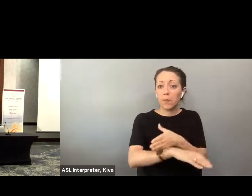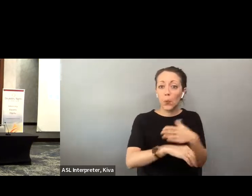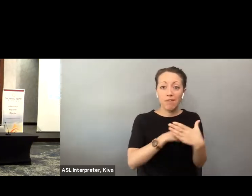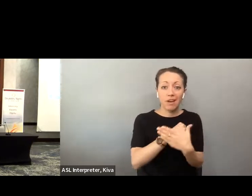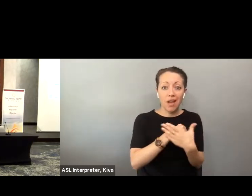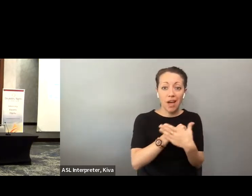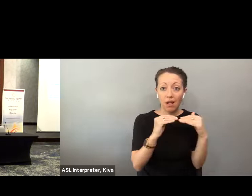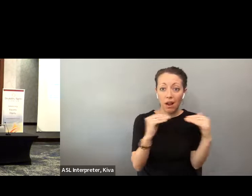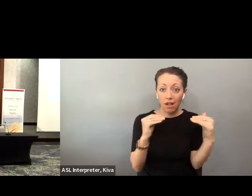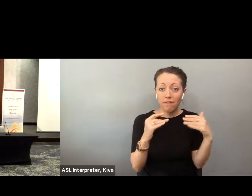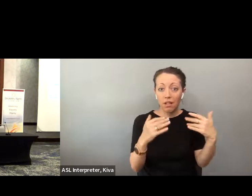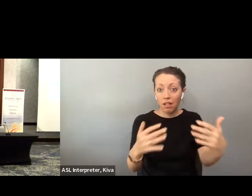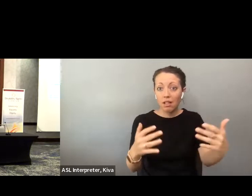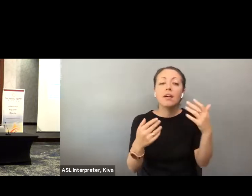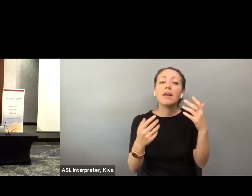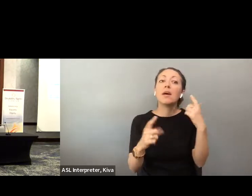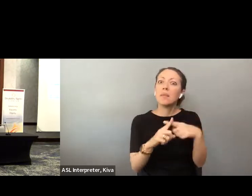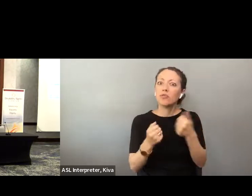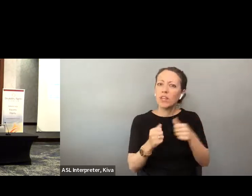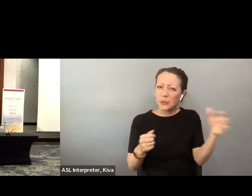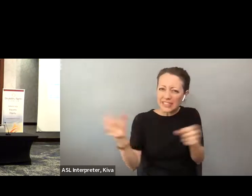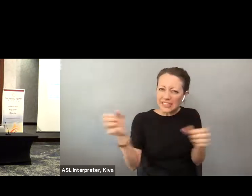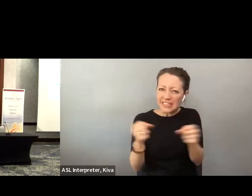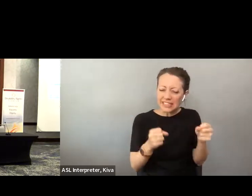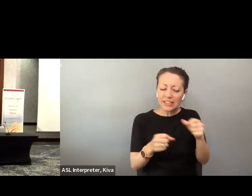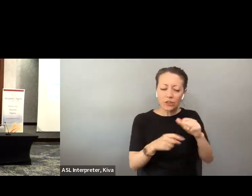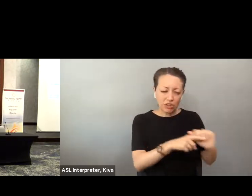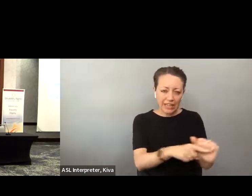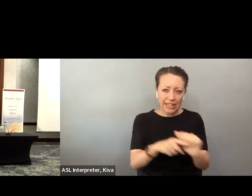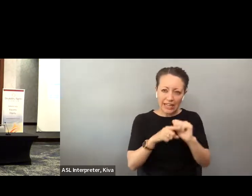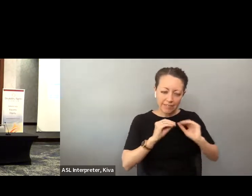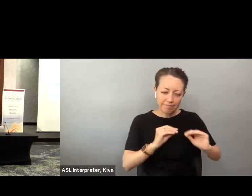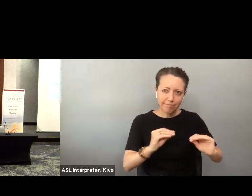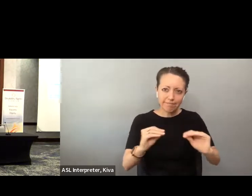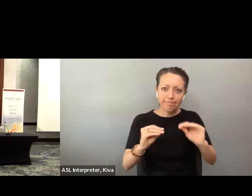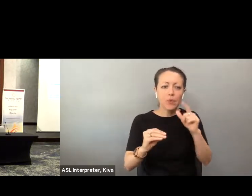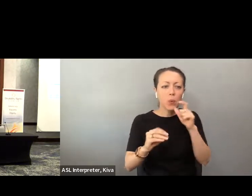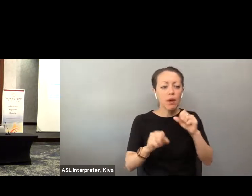like mind, ors as well as advocacy to improve at the county level and a lot of mobilization and training for